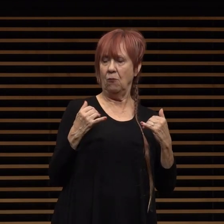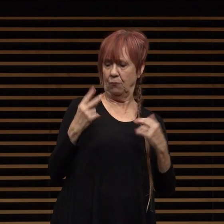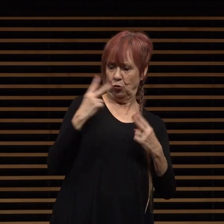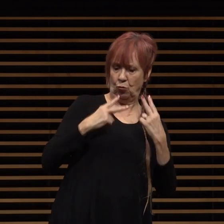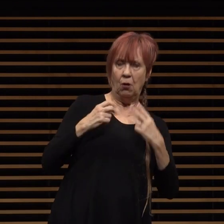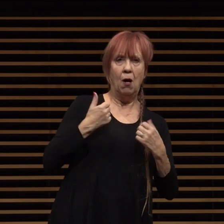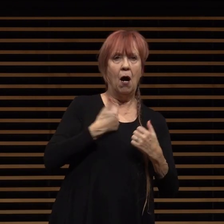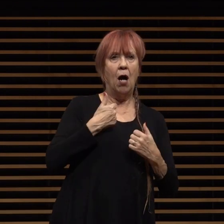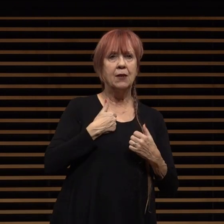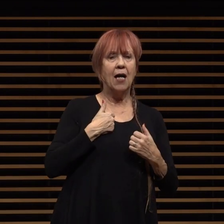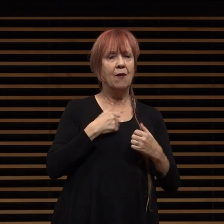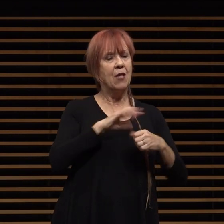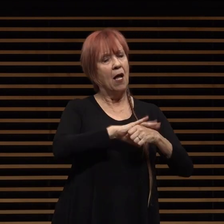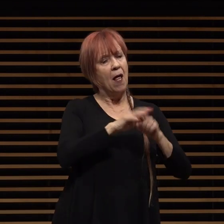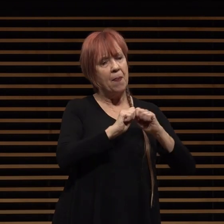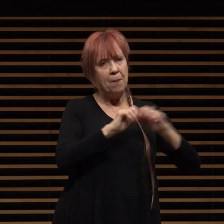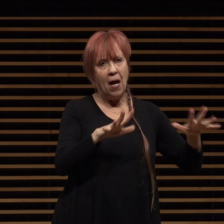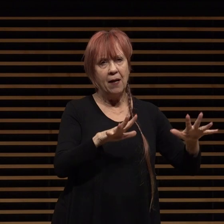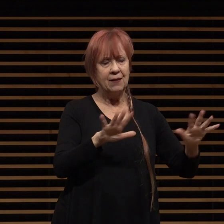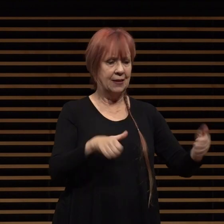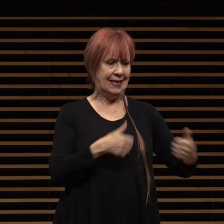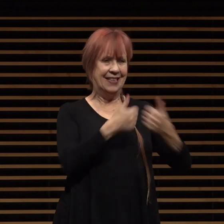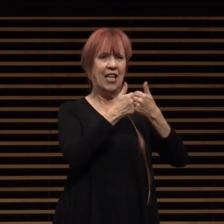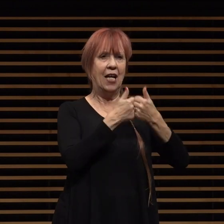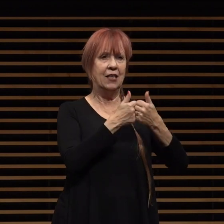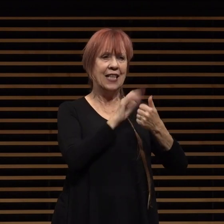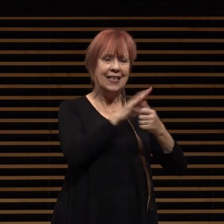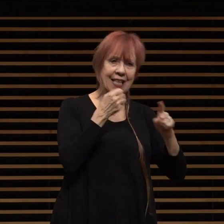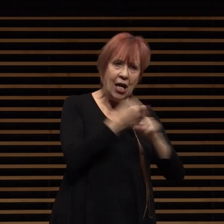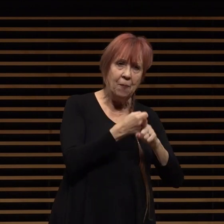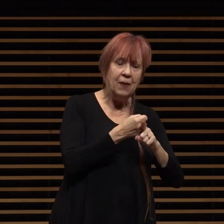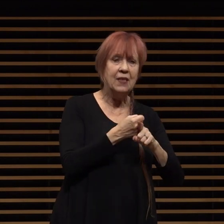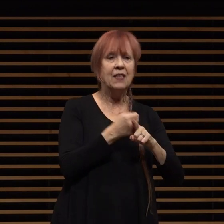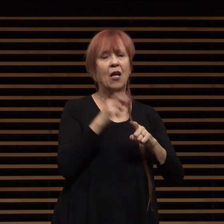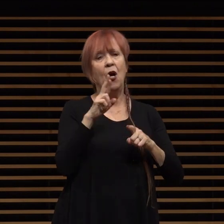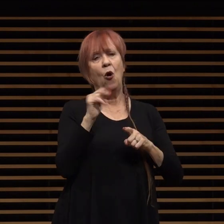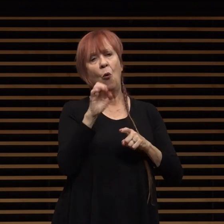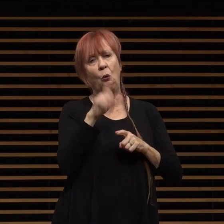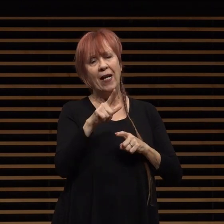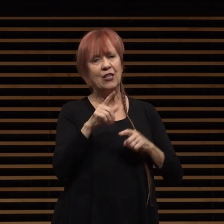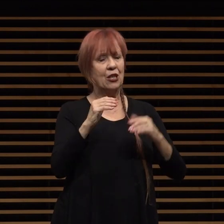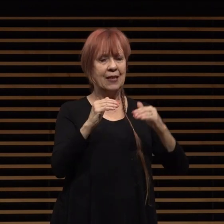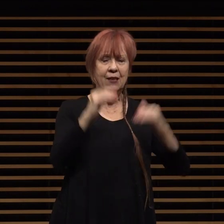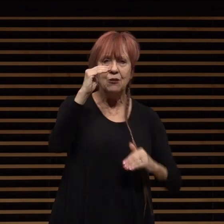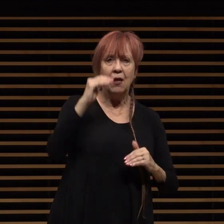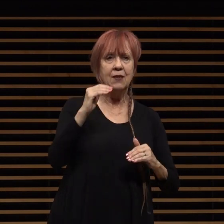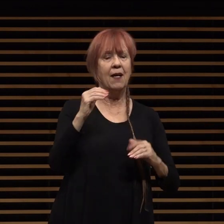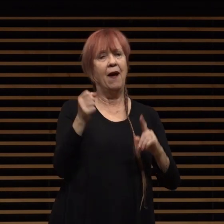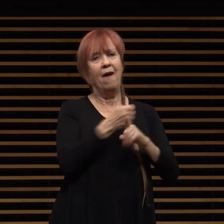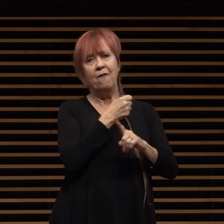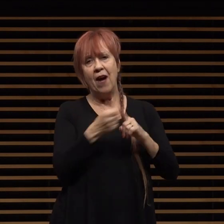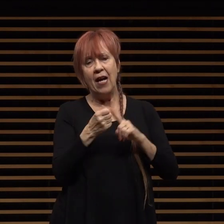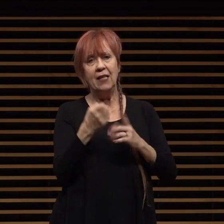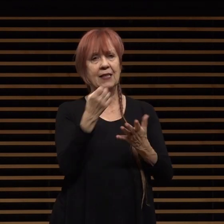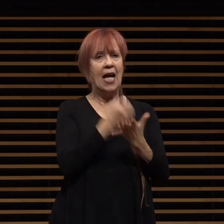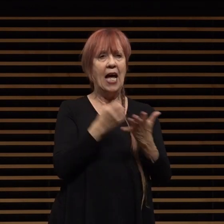the pandemics and the impacts of the pandemic racial injustice cycles of